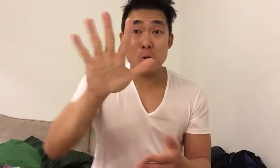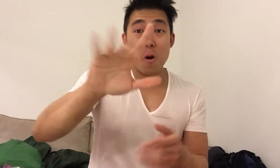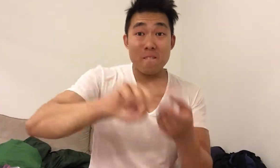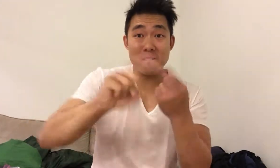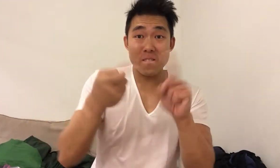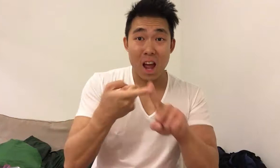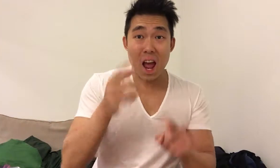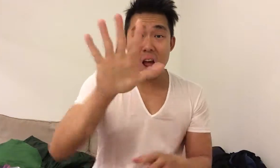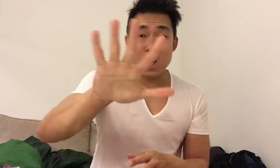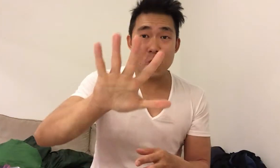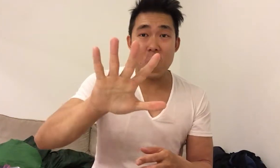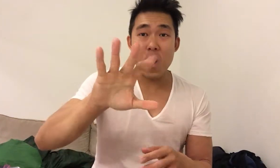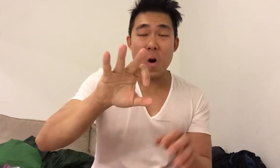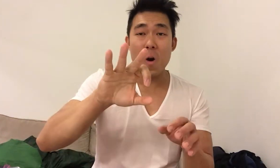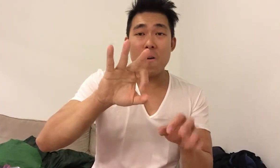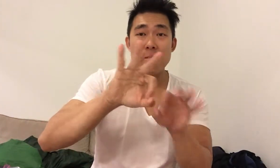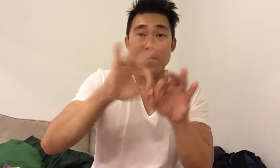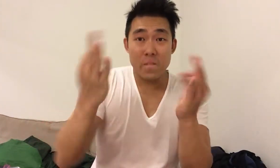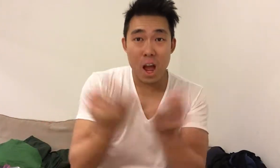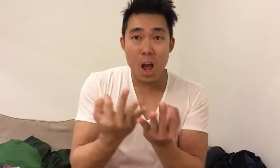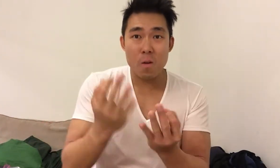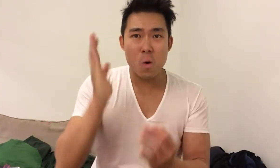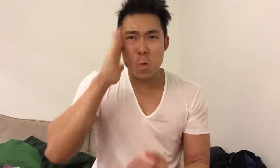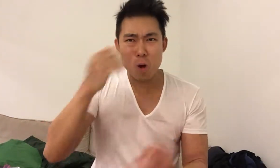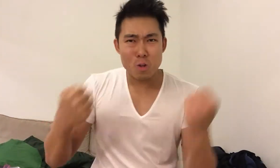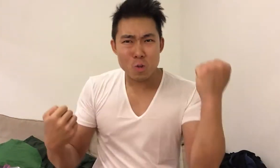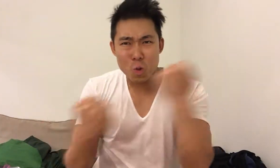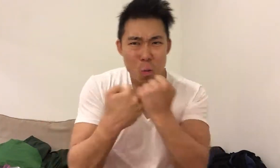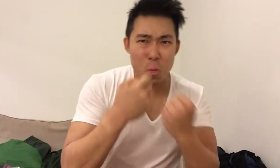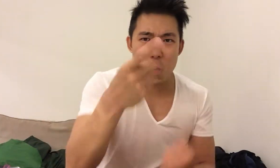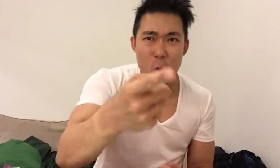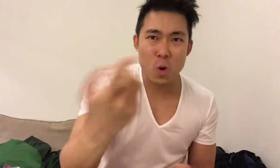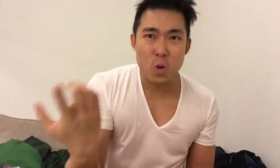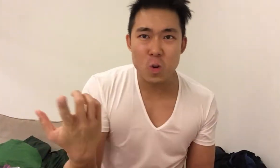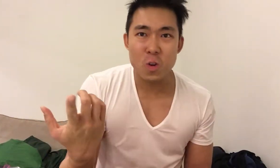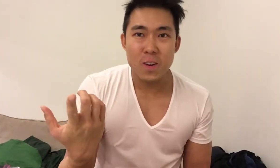I'm sure your friends and your family will be very supportive of what you want to do.